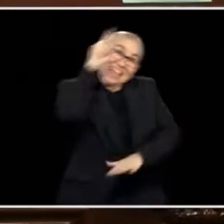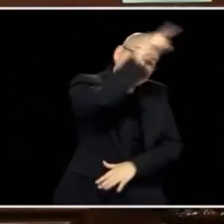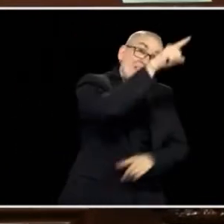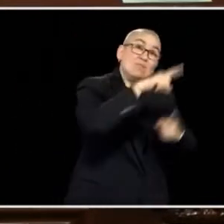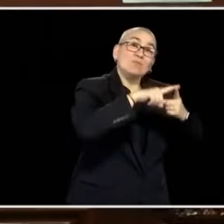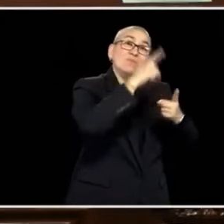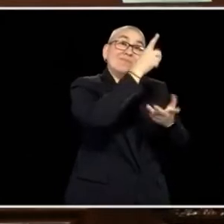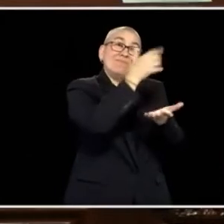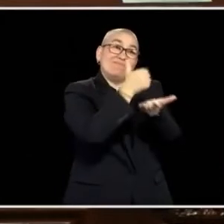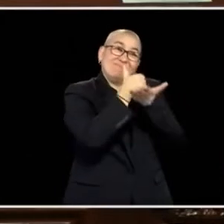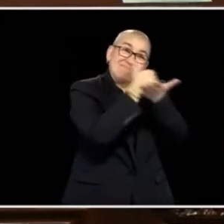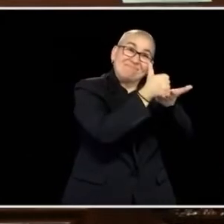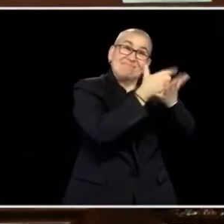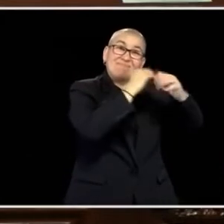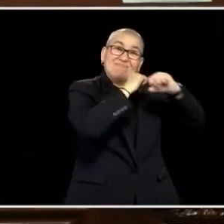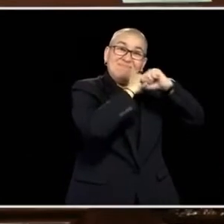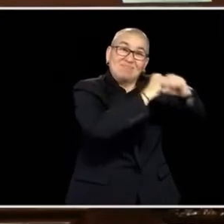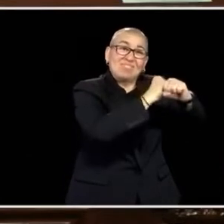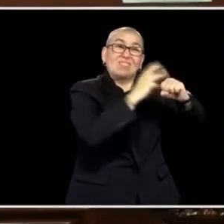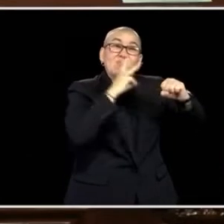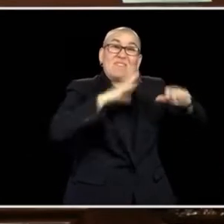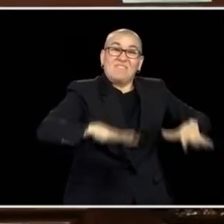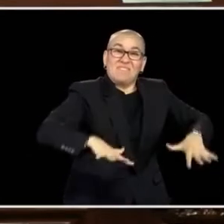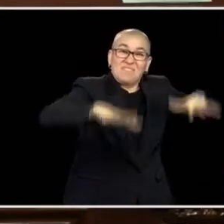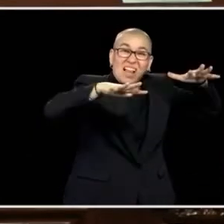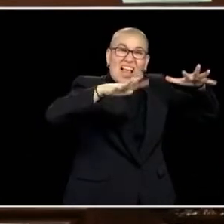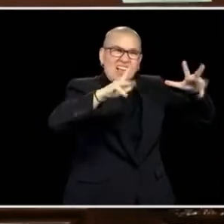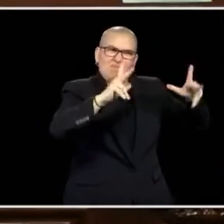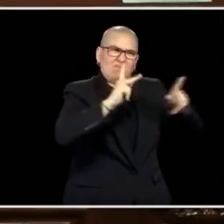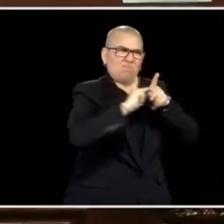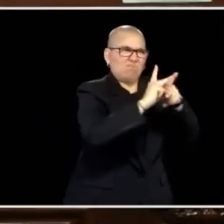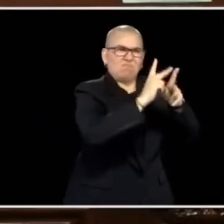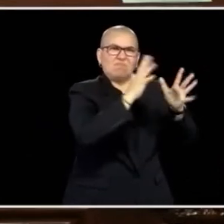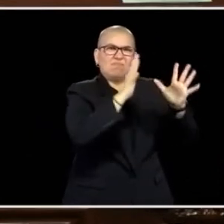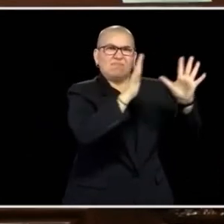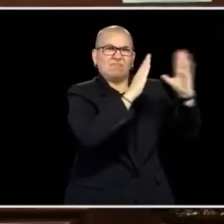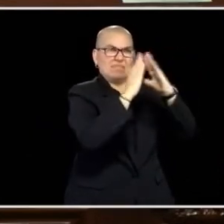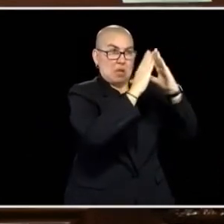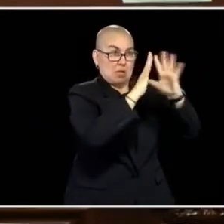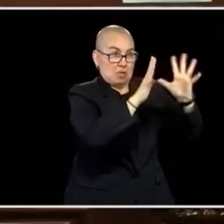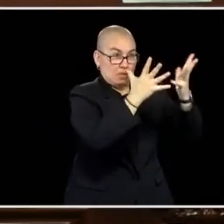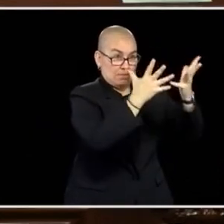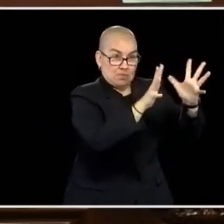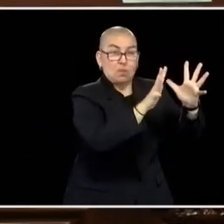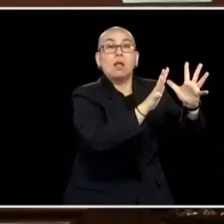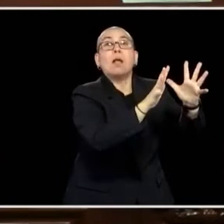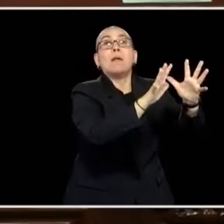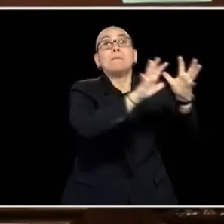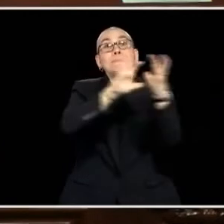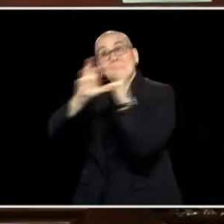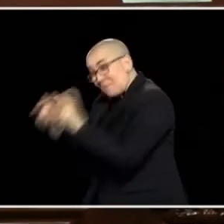DO IT IN THE MOST PROFESSIONAL MANNER, AND THEN THEY WILL RETURN BACK AND THEY WILL GET THEIR GUARD TRAINING AND THEY MIGHT BE ASKED BY THE UNITED